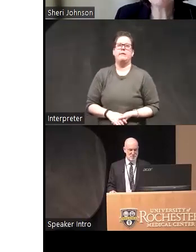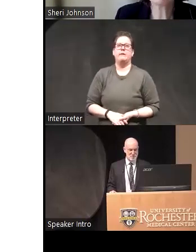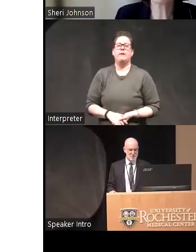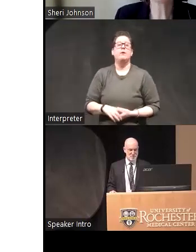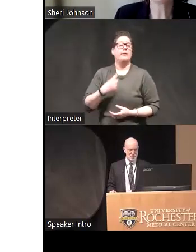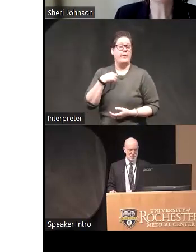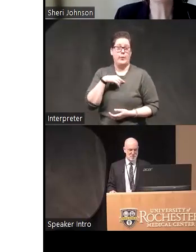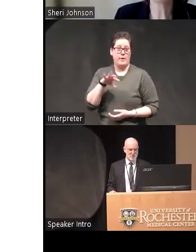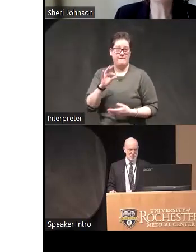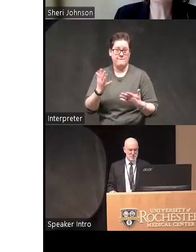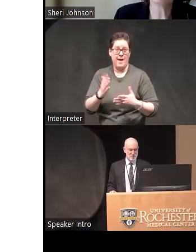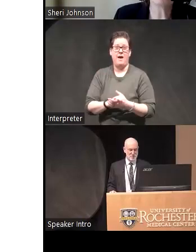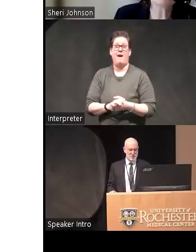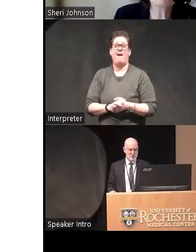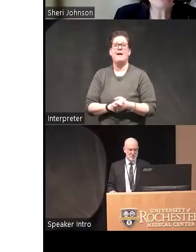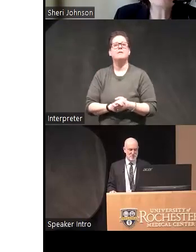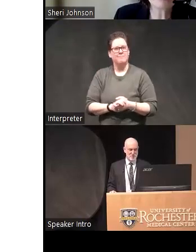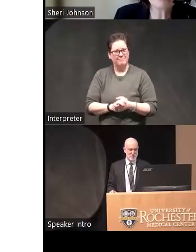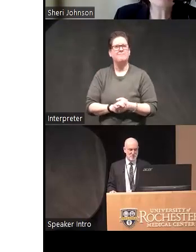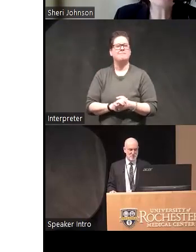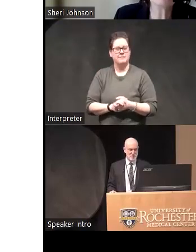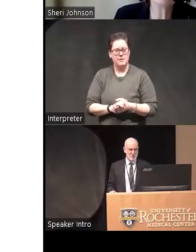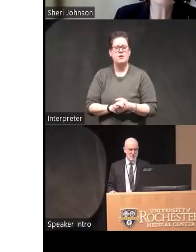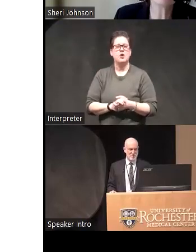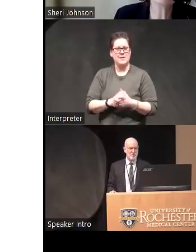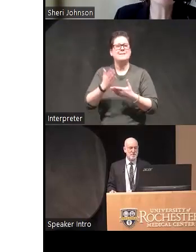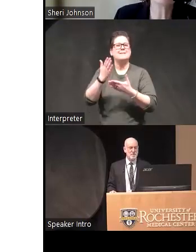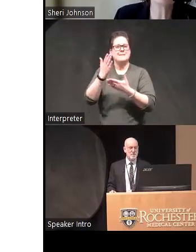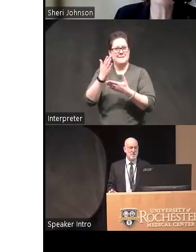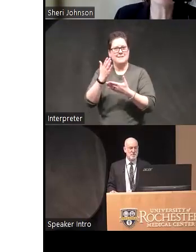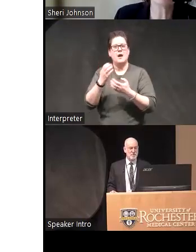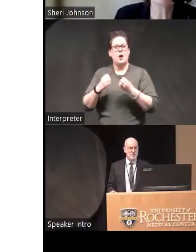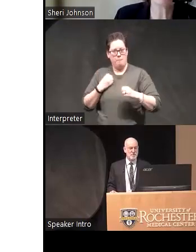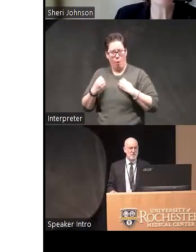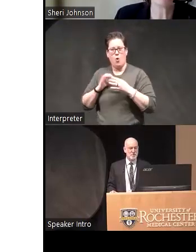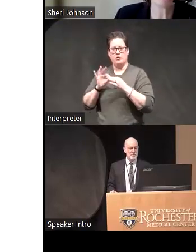we found is that there really was a profile associated with emotion related impulsivity